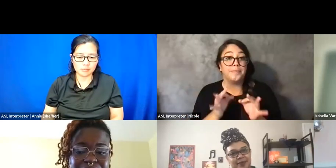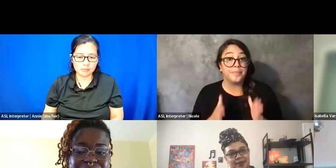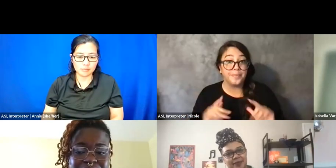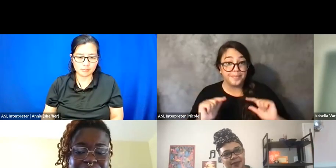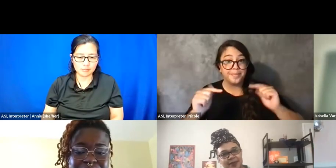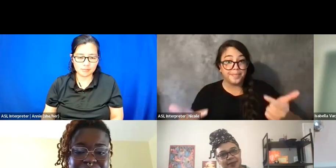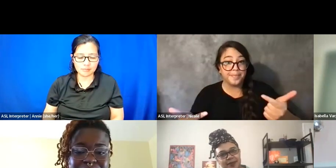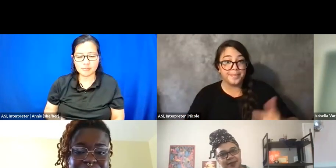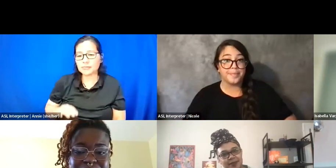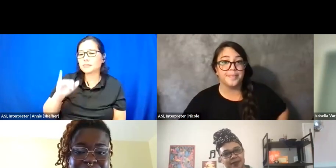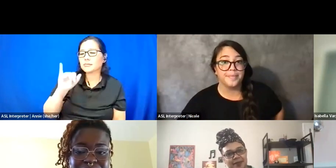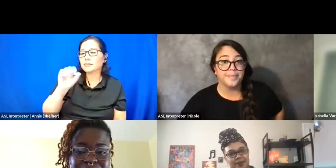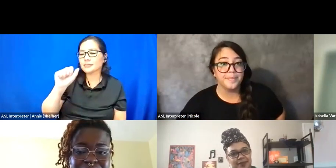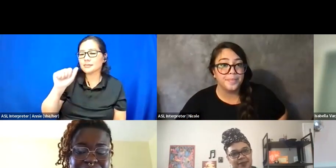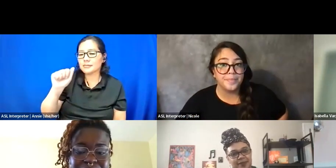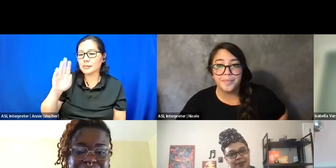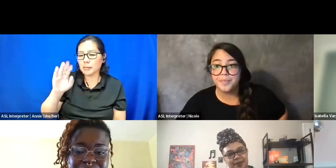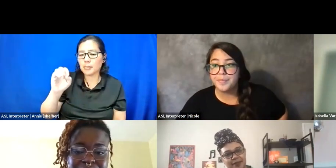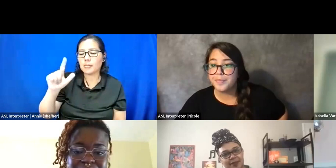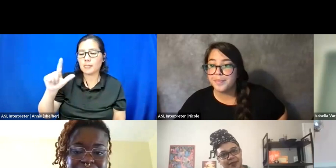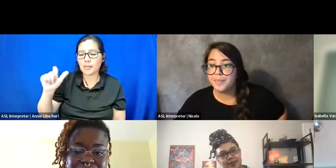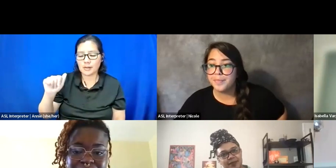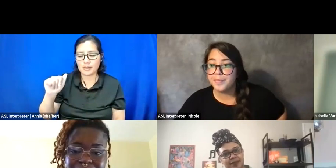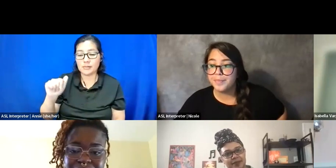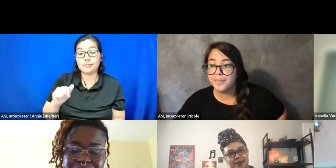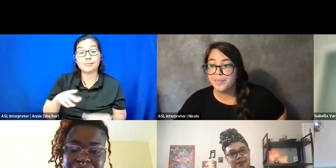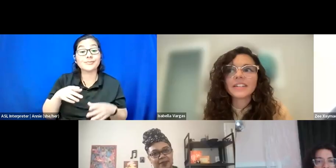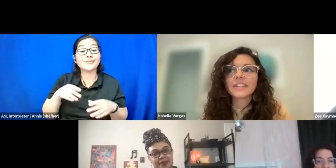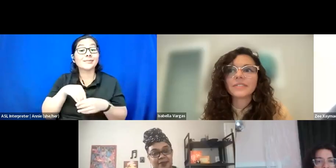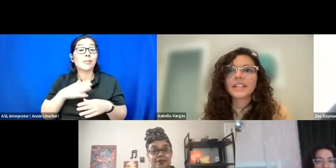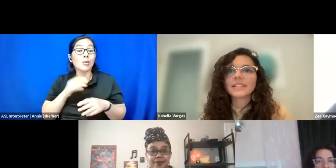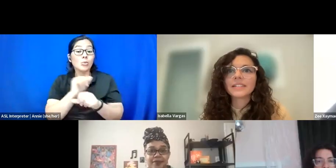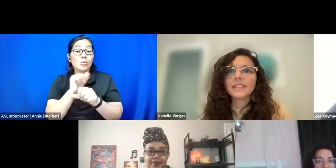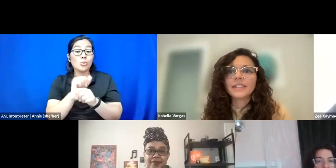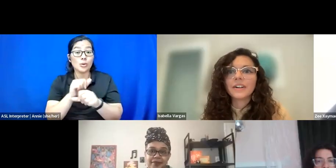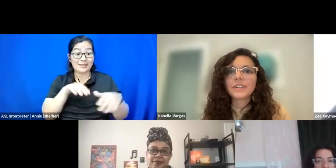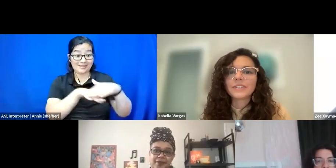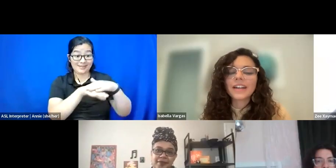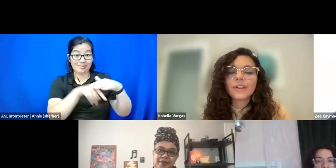Yeah. And I'd say in my work, accessibility, when I prioritize it in a way that also kind